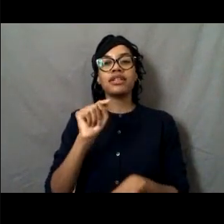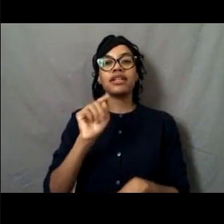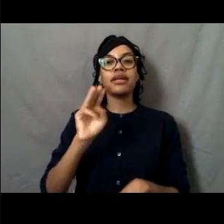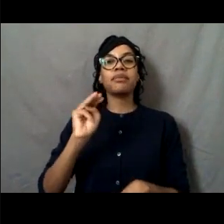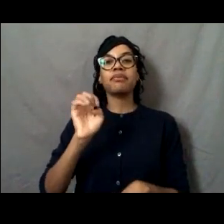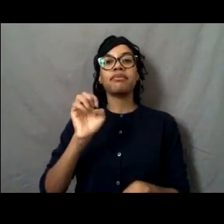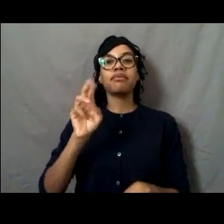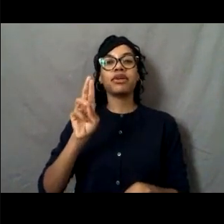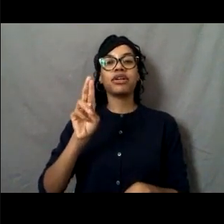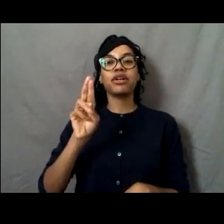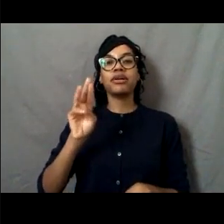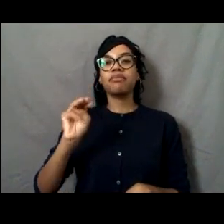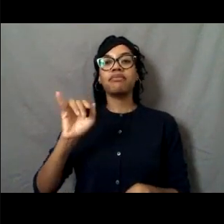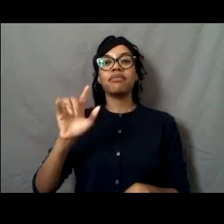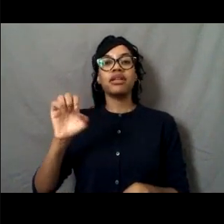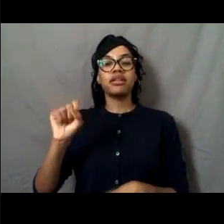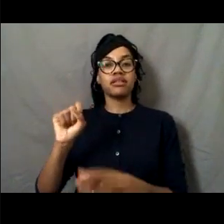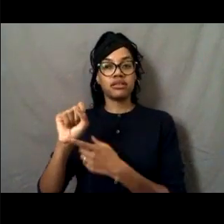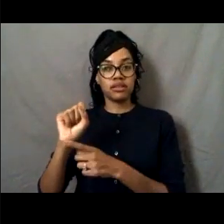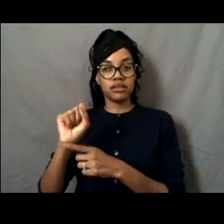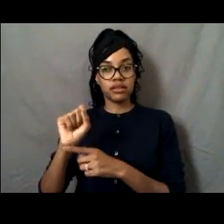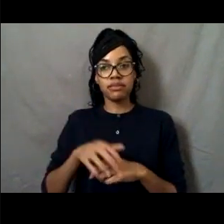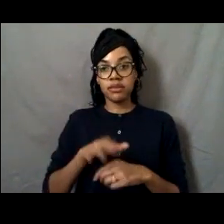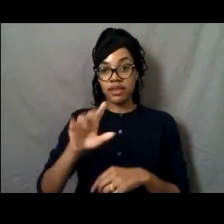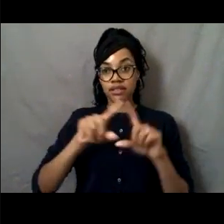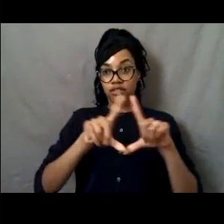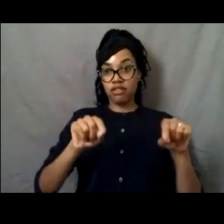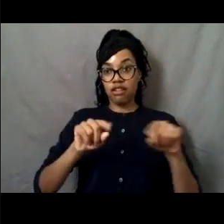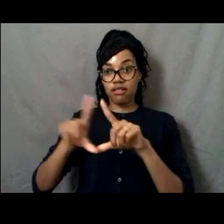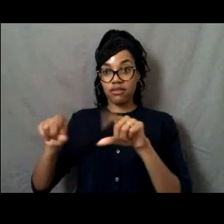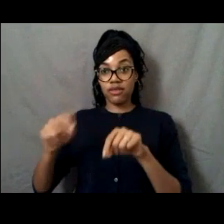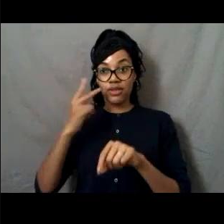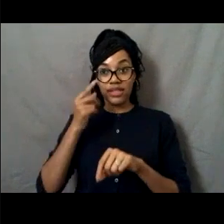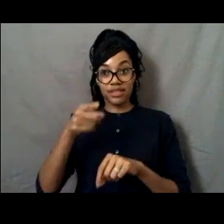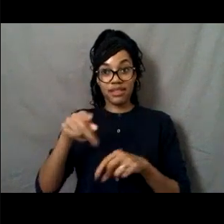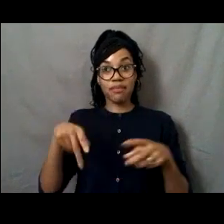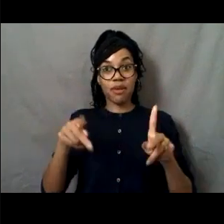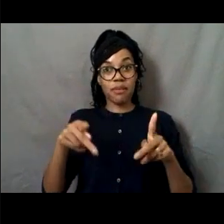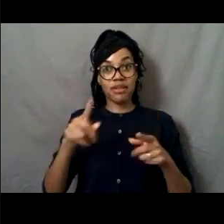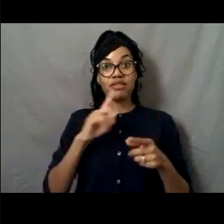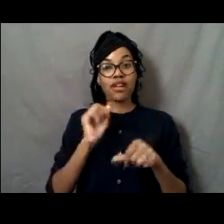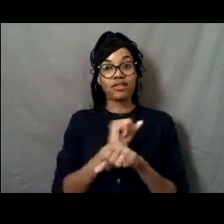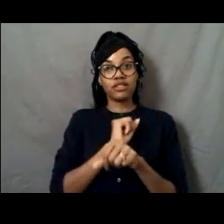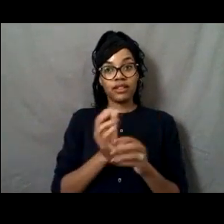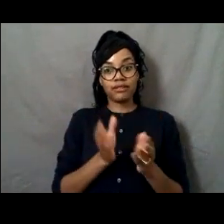of family history,"Permit to enter the Territory of Alaska." So he was actually working up in Alaska